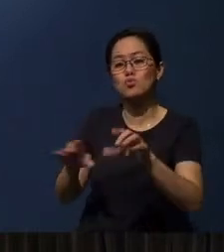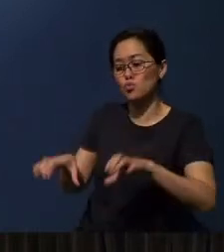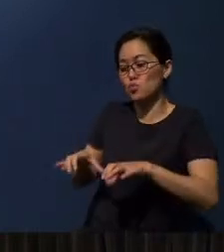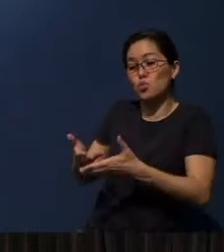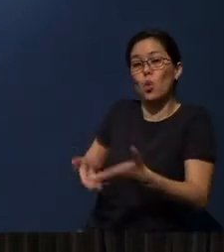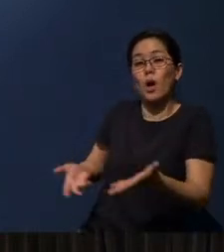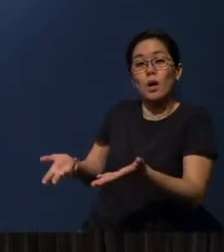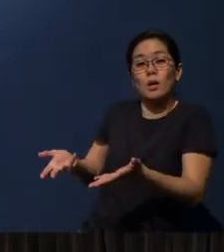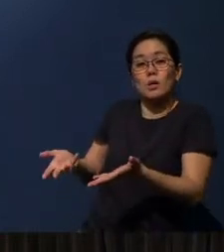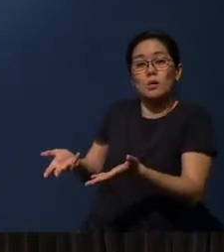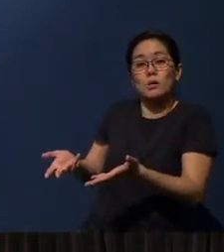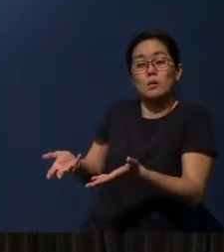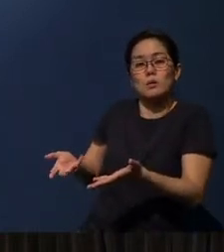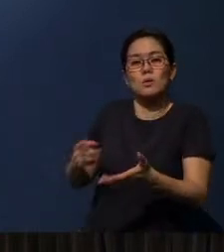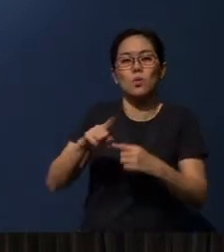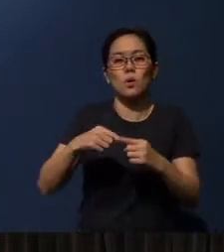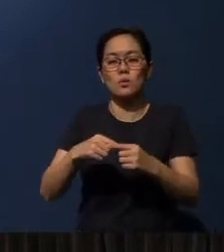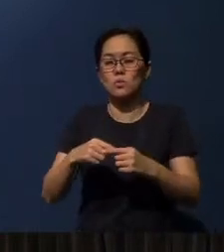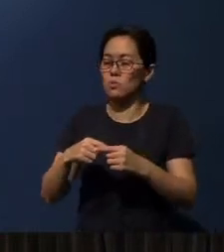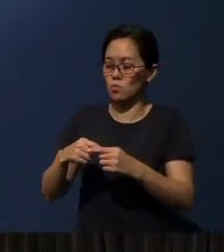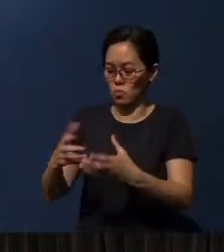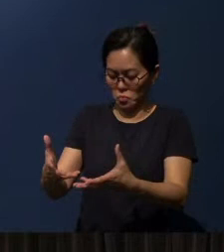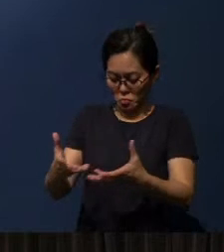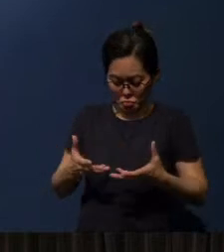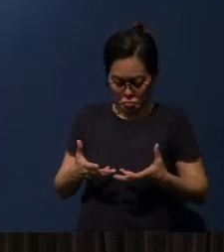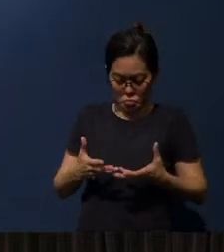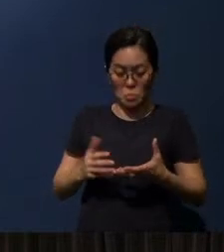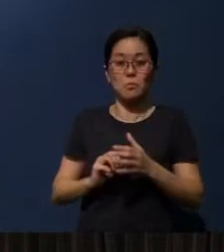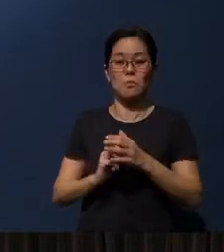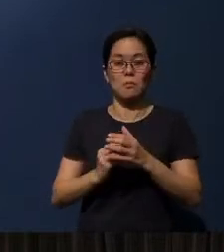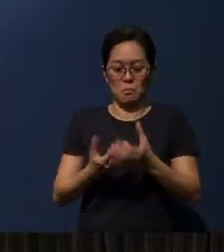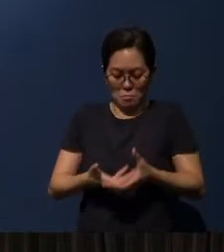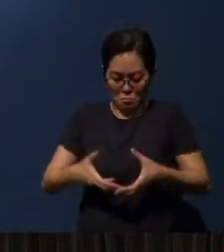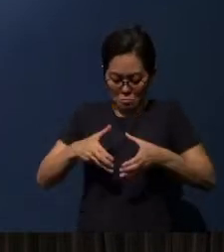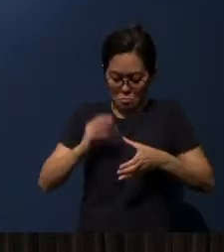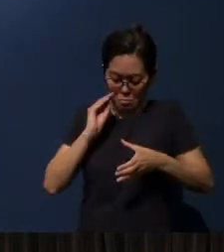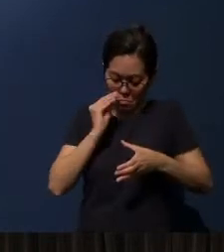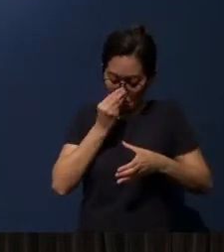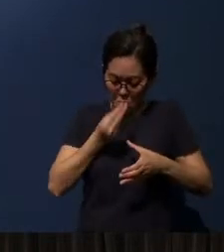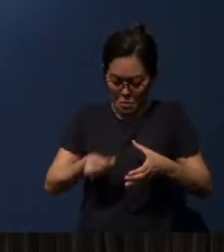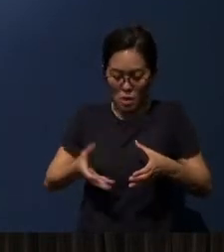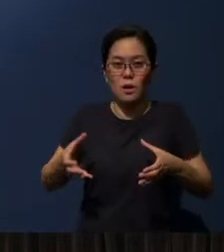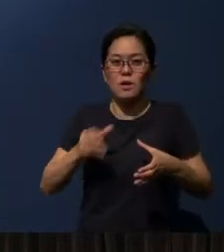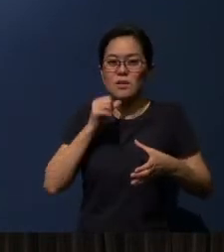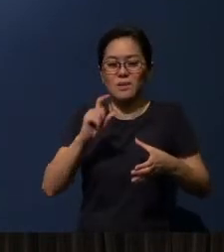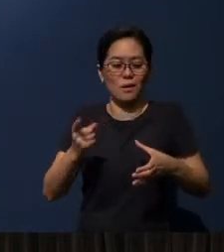Now when you receive a pot of flowers, again, you don't just put it in a nice place